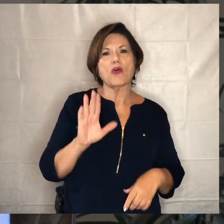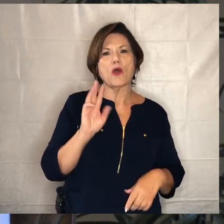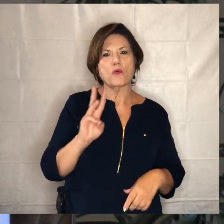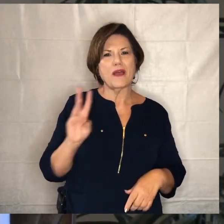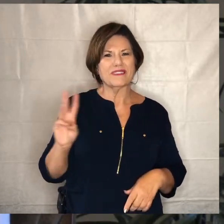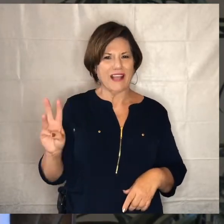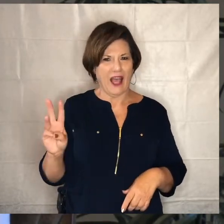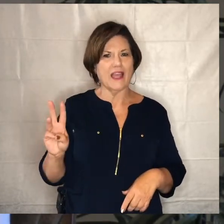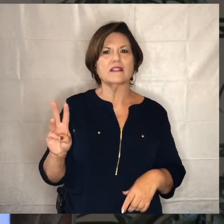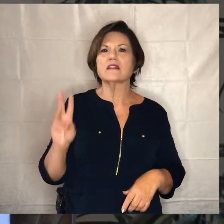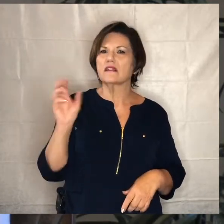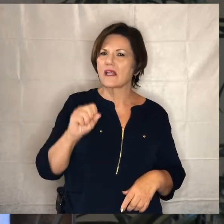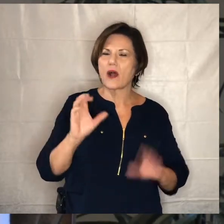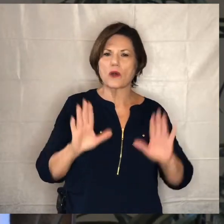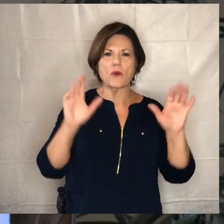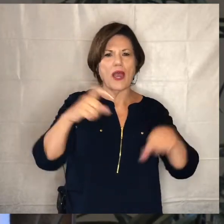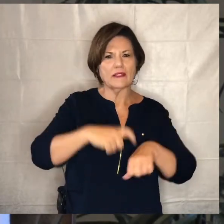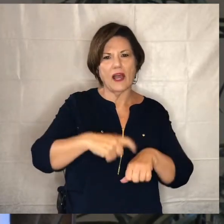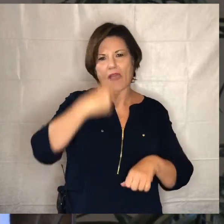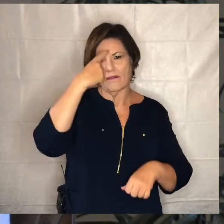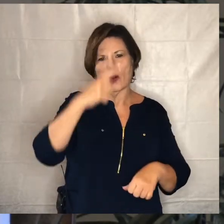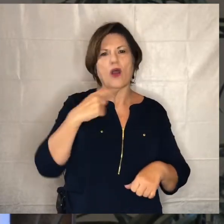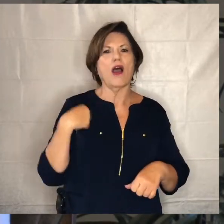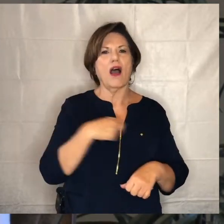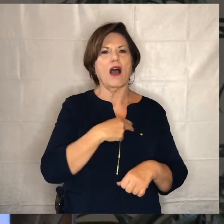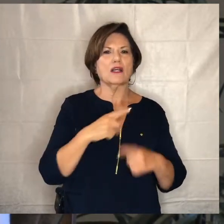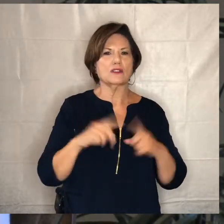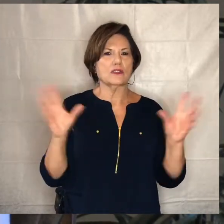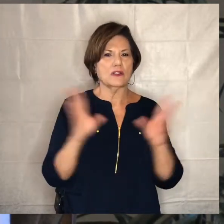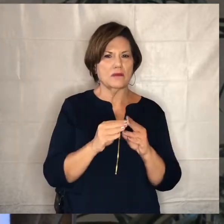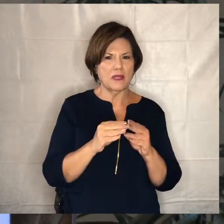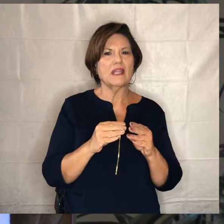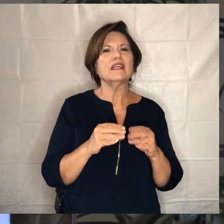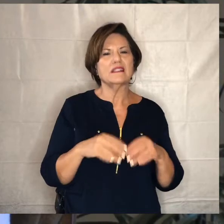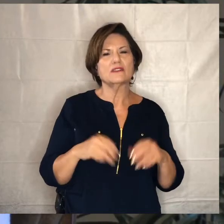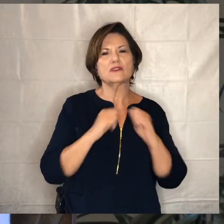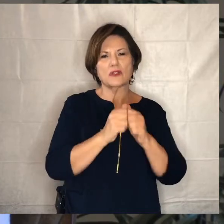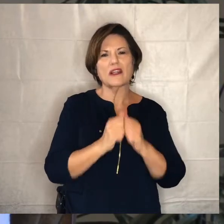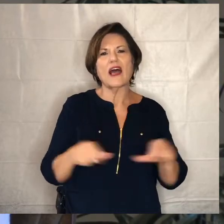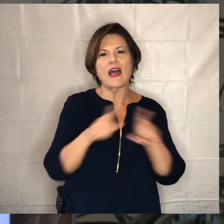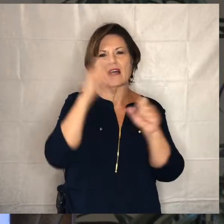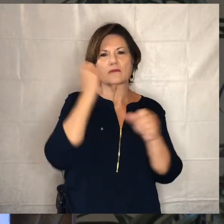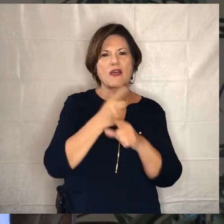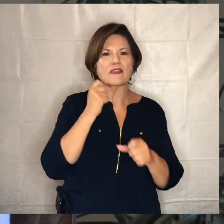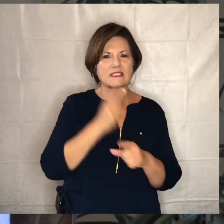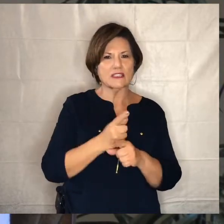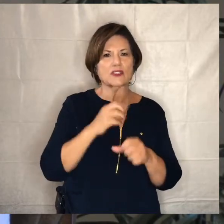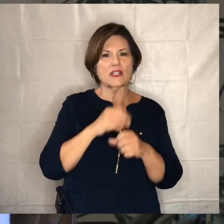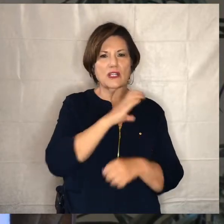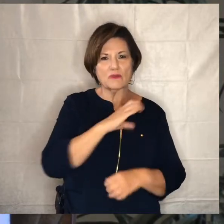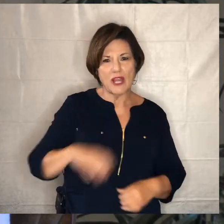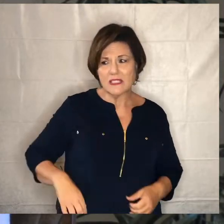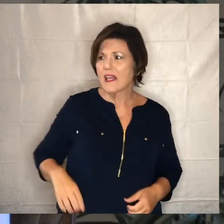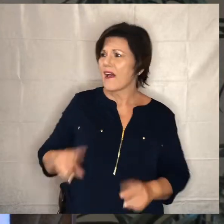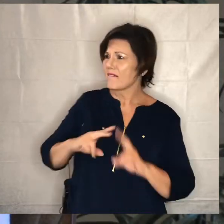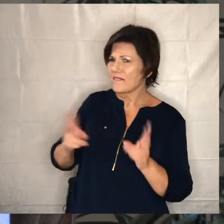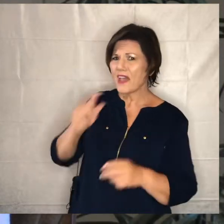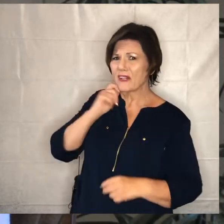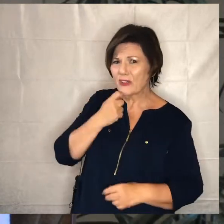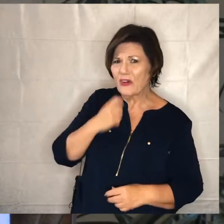and uh yeah it's a great time for us to get together and do things as brothers and sisters in christ very cool